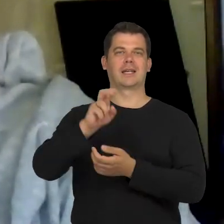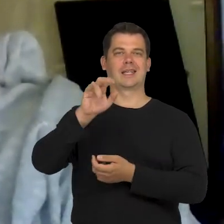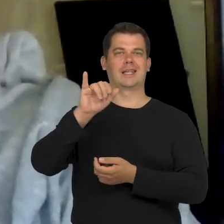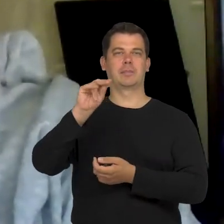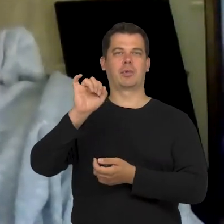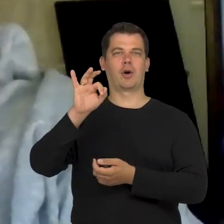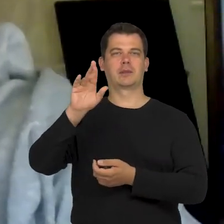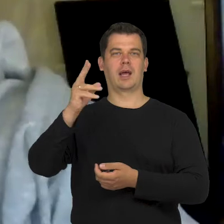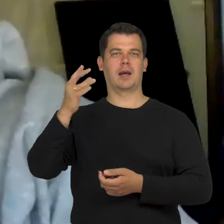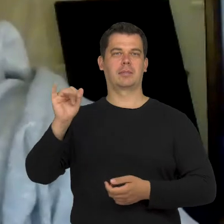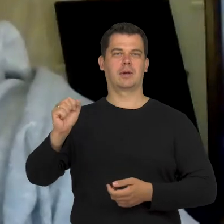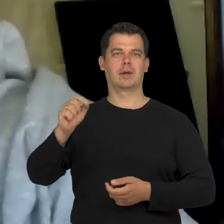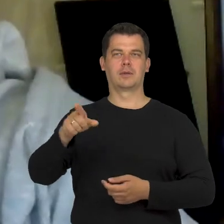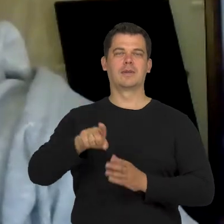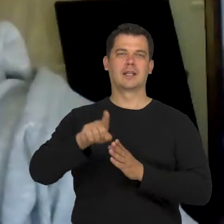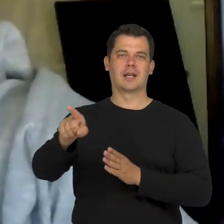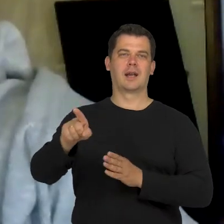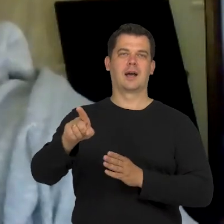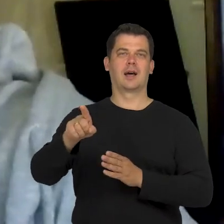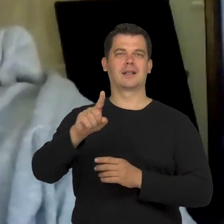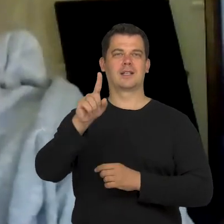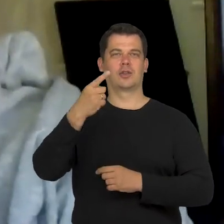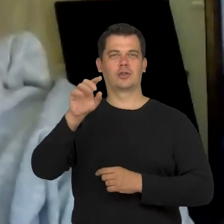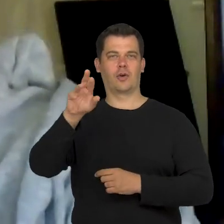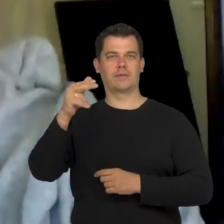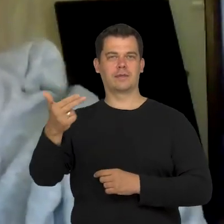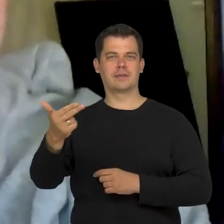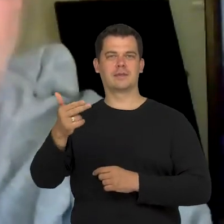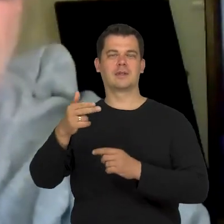which is done for children with the Down and Asperger's syndromes.